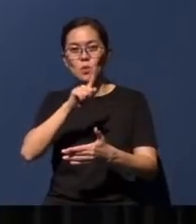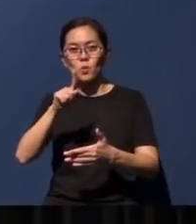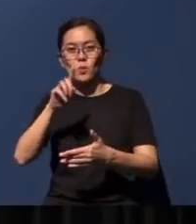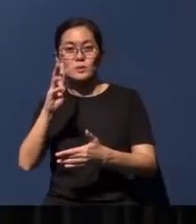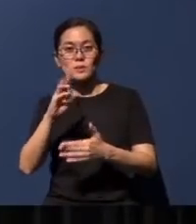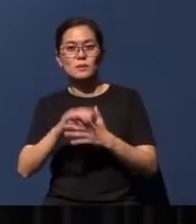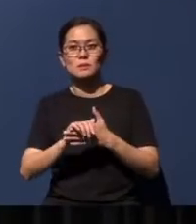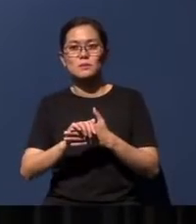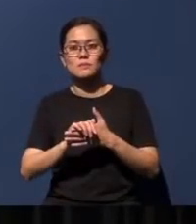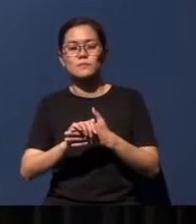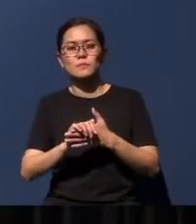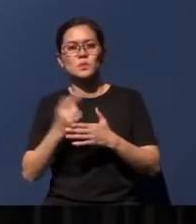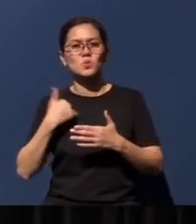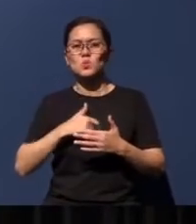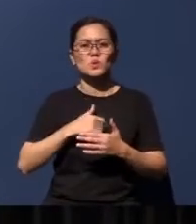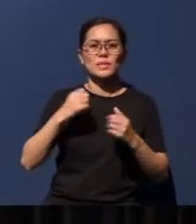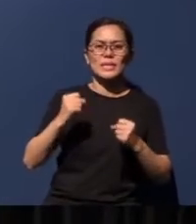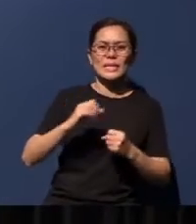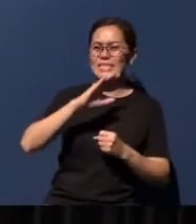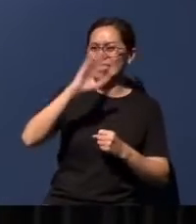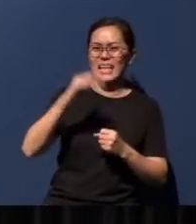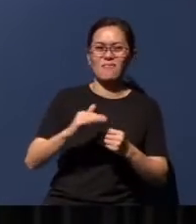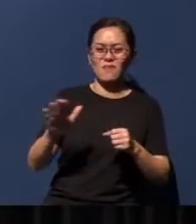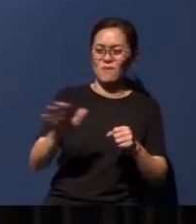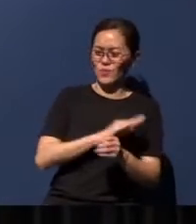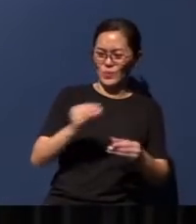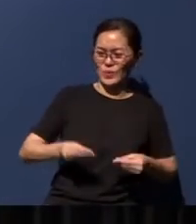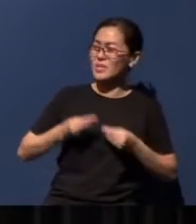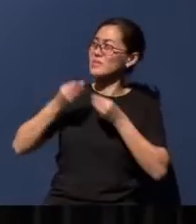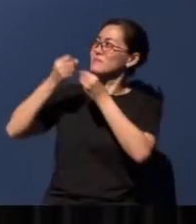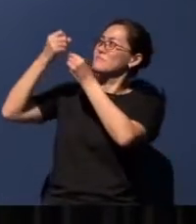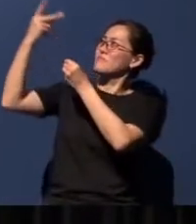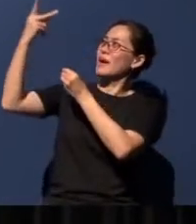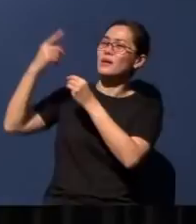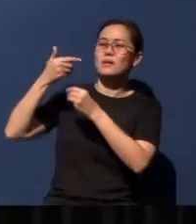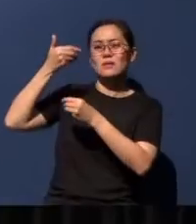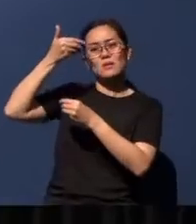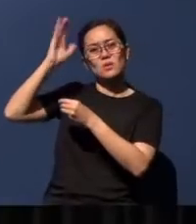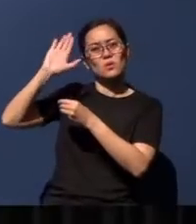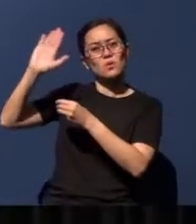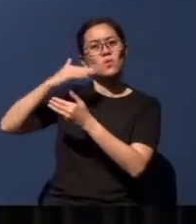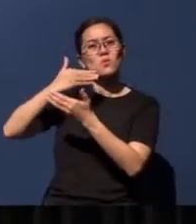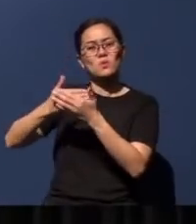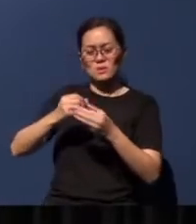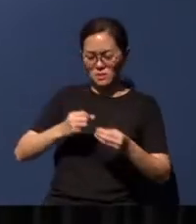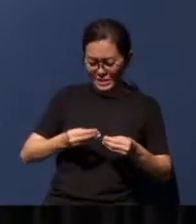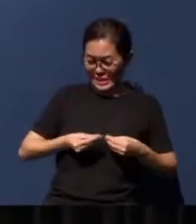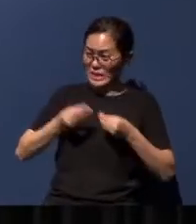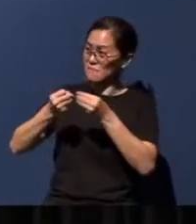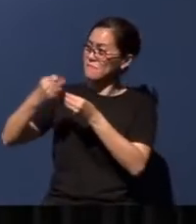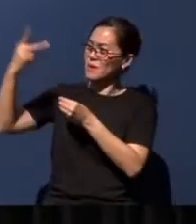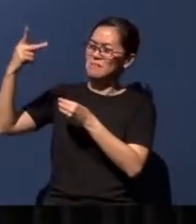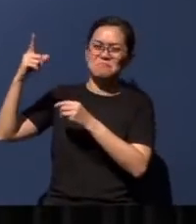and we will never be able to fully return all of God's goodness - but perhaps one way to return